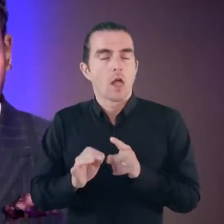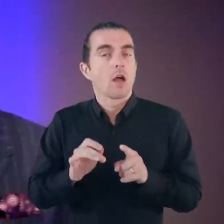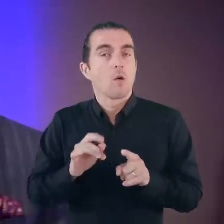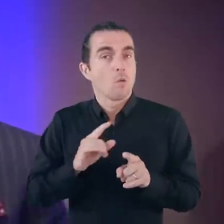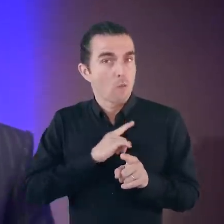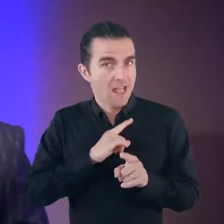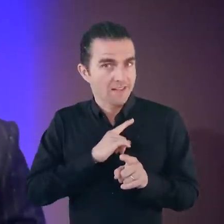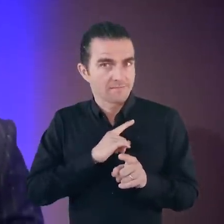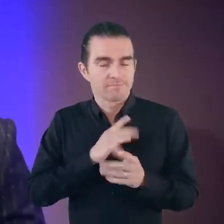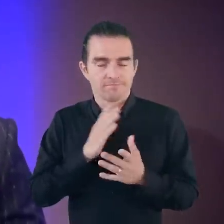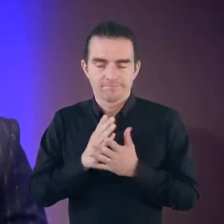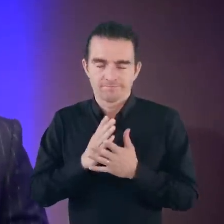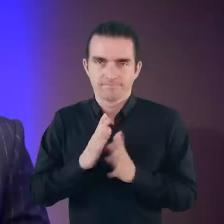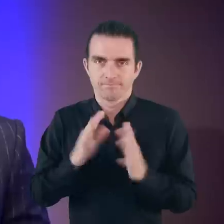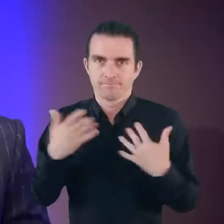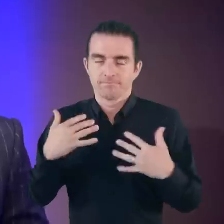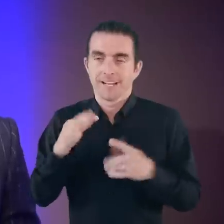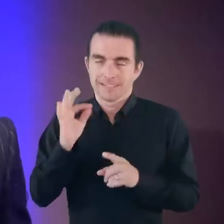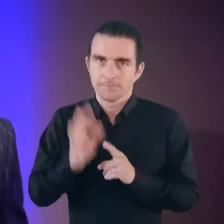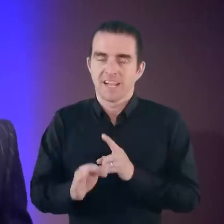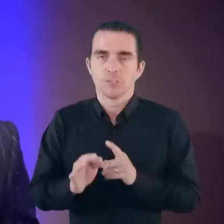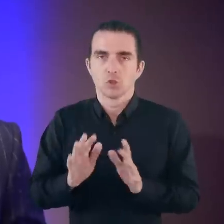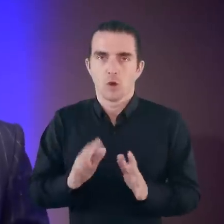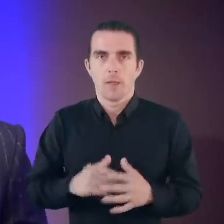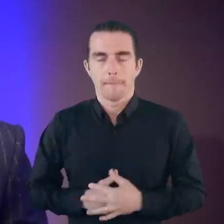it was a really special moment. It was a really seminal one.